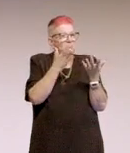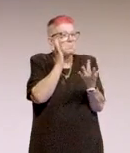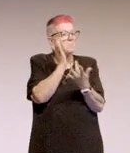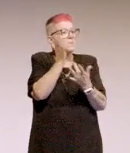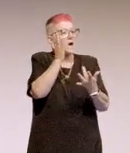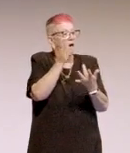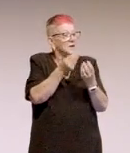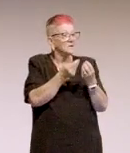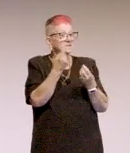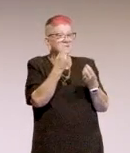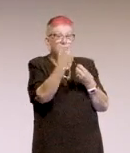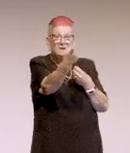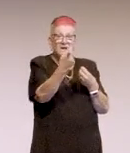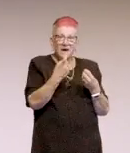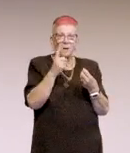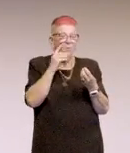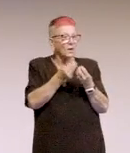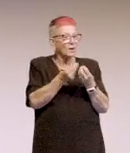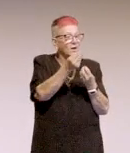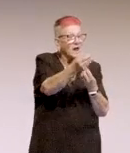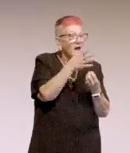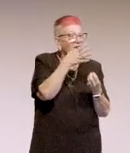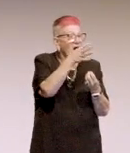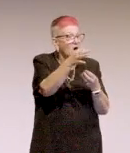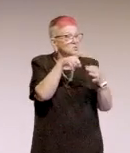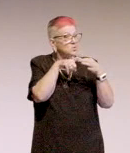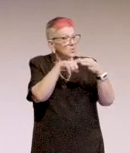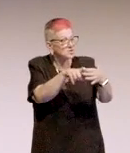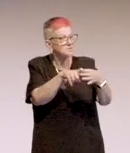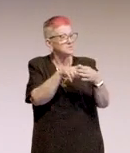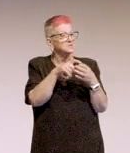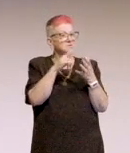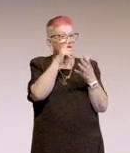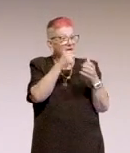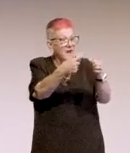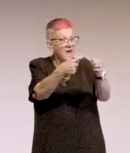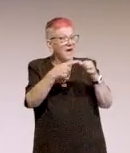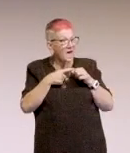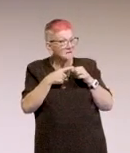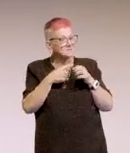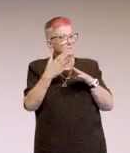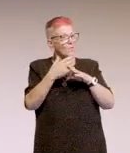if somebody comes over to my desk to ask a question, I'll just sometimes pull out a card and ask them to answer that before I answer theirs.